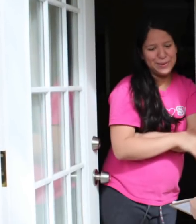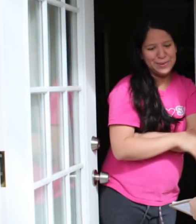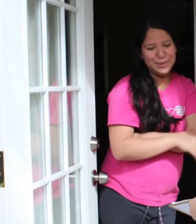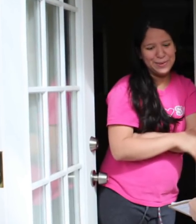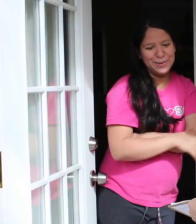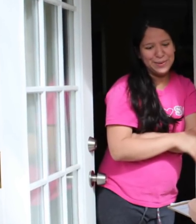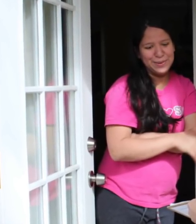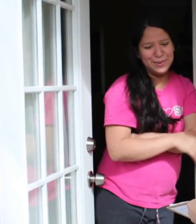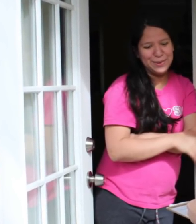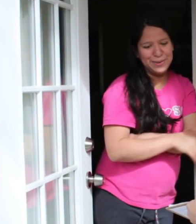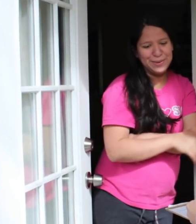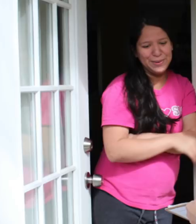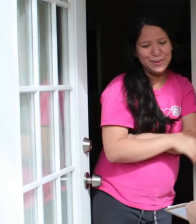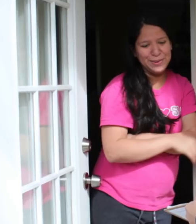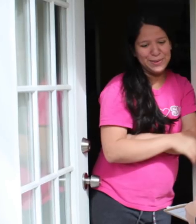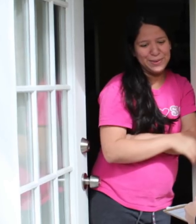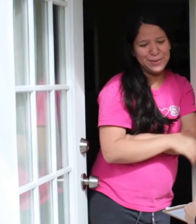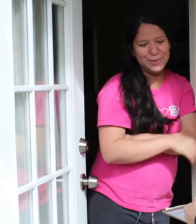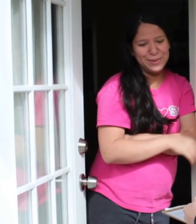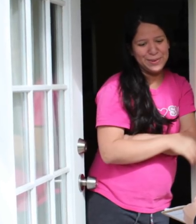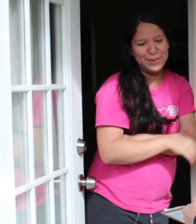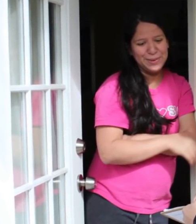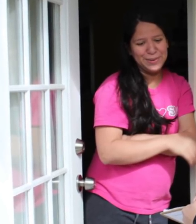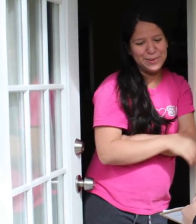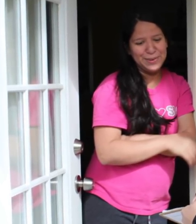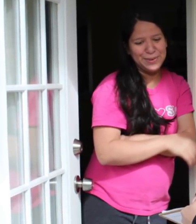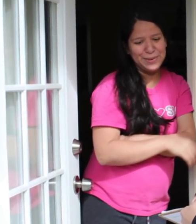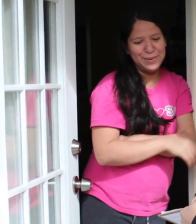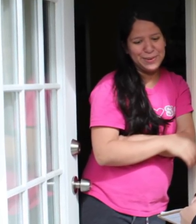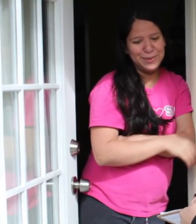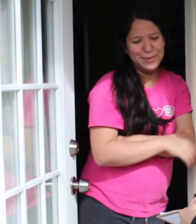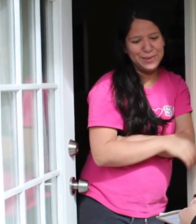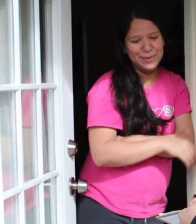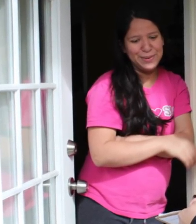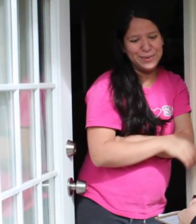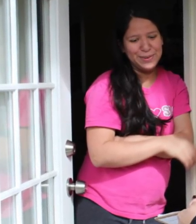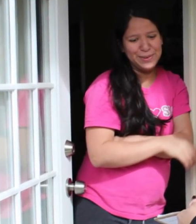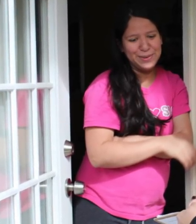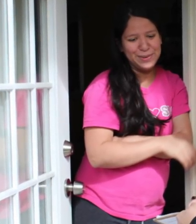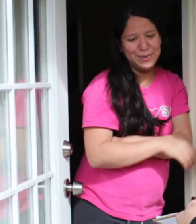The work across the country on marriage equality illustrates this really spectacularly.